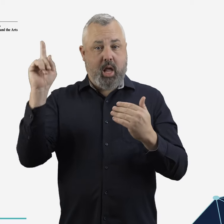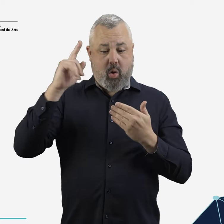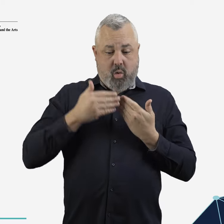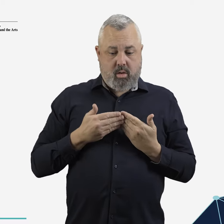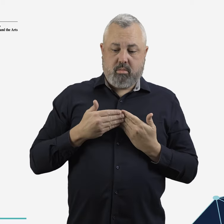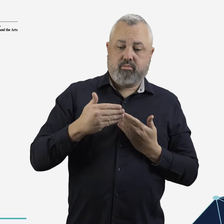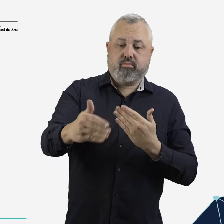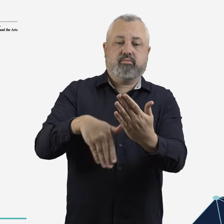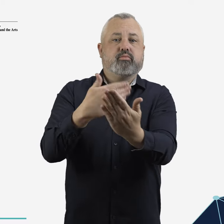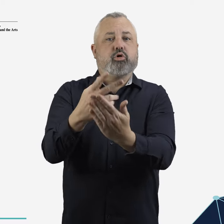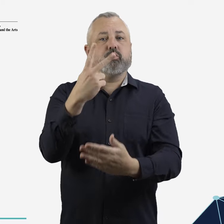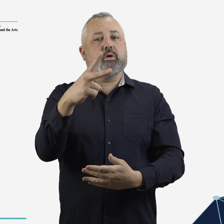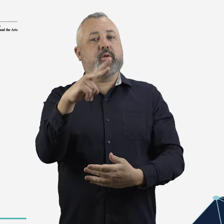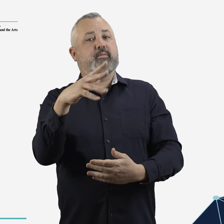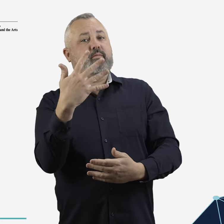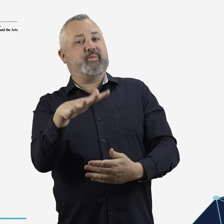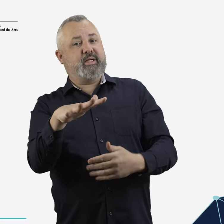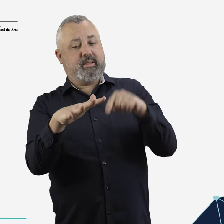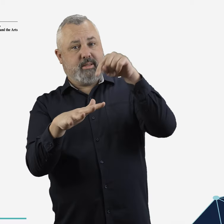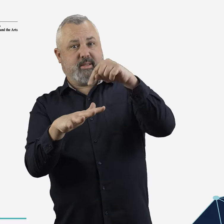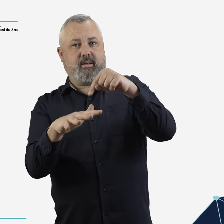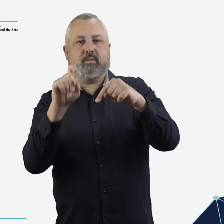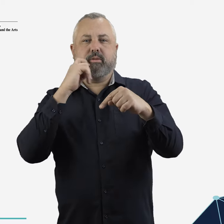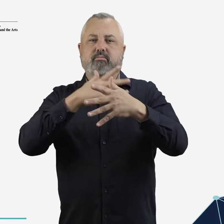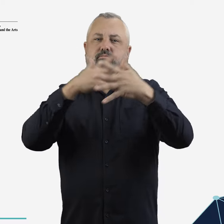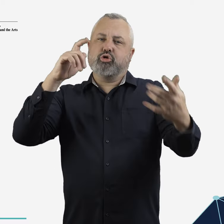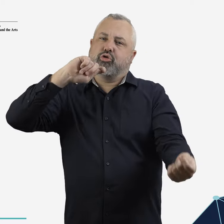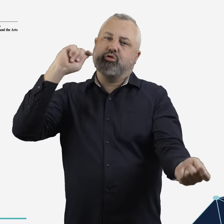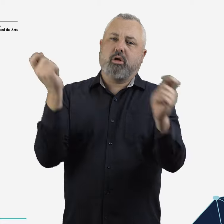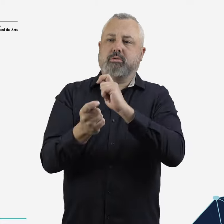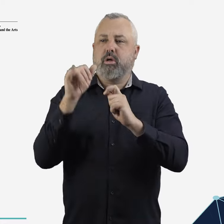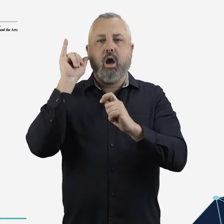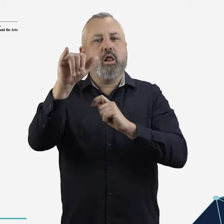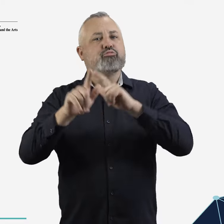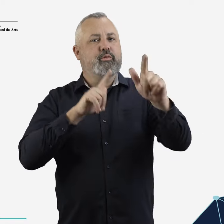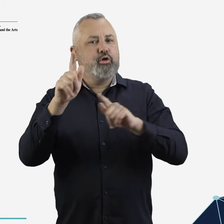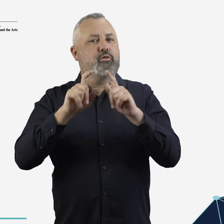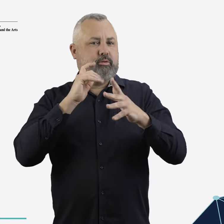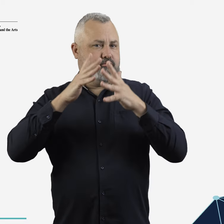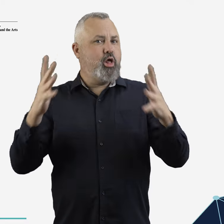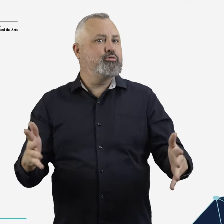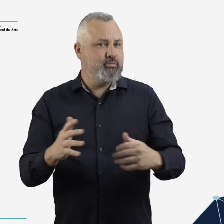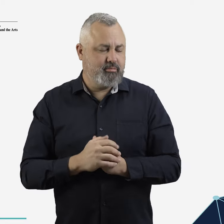The period to 2050 is expected to be a period of change for the sector.